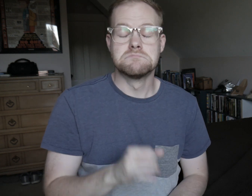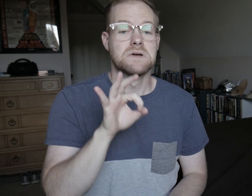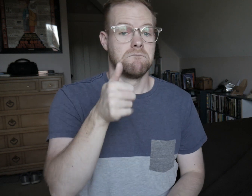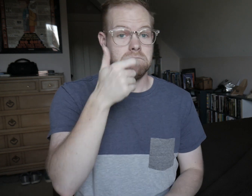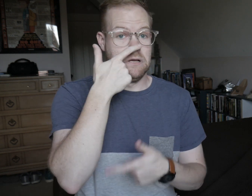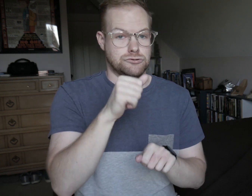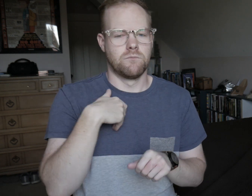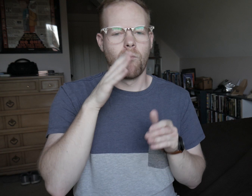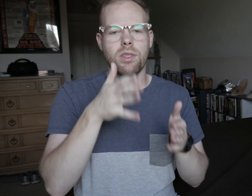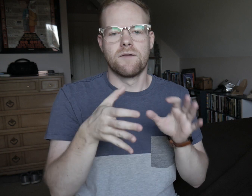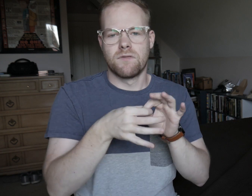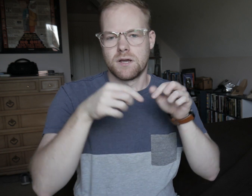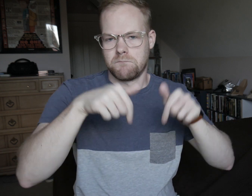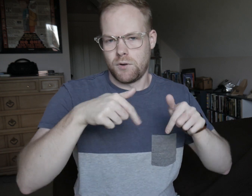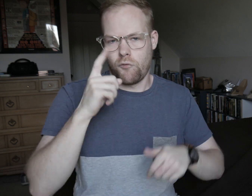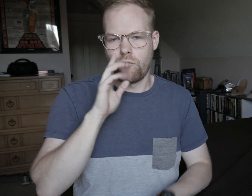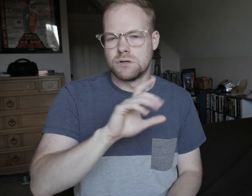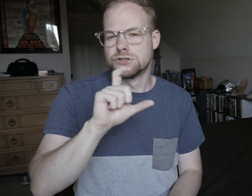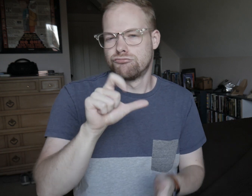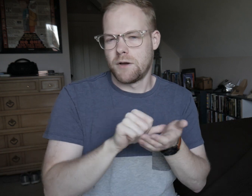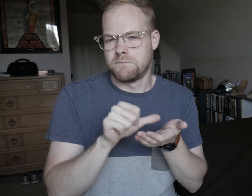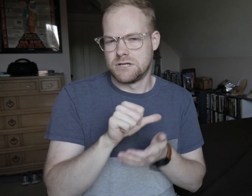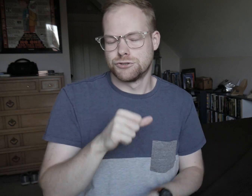If you’re interested, I’ll leave a link for their Instagram down below.